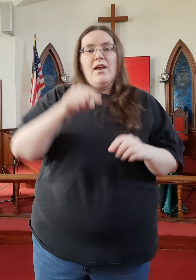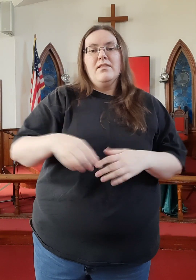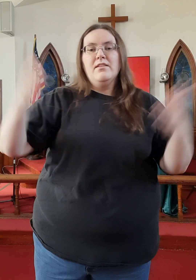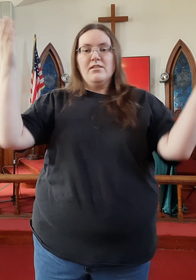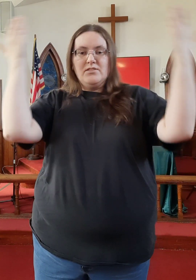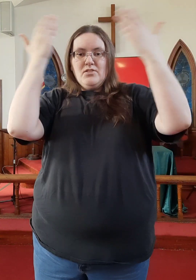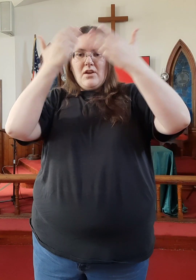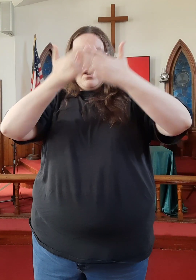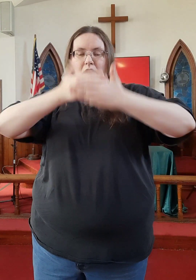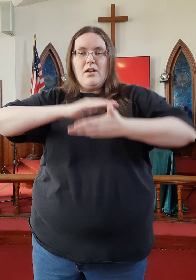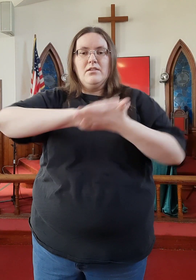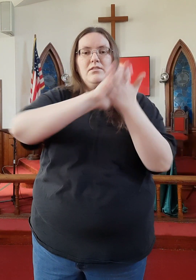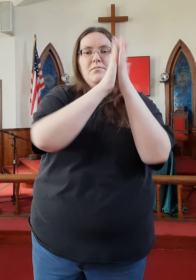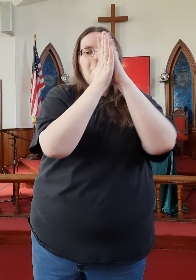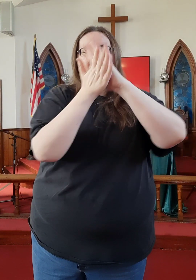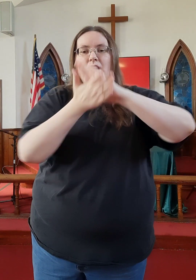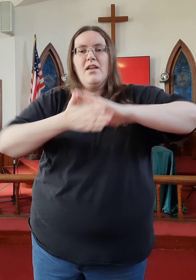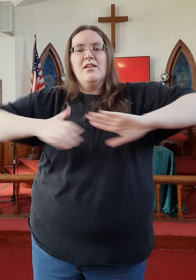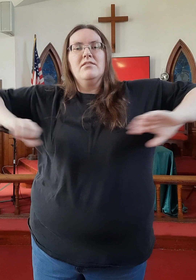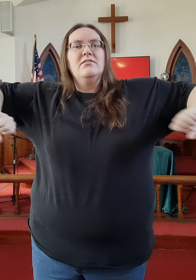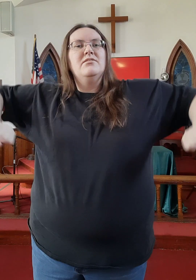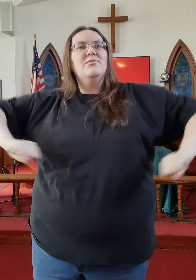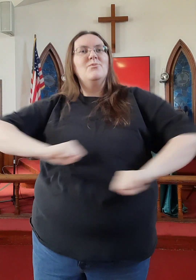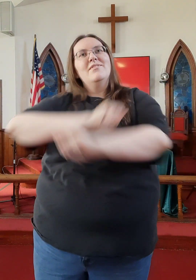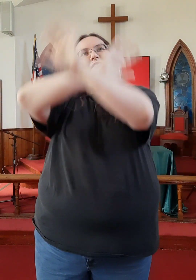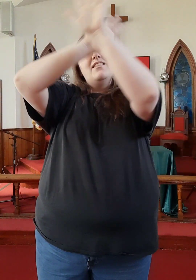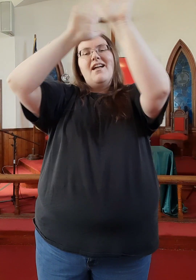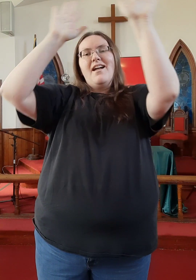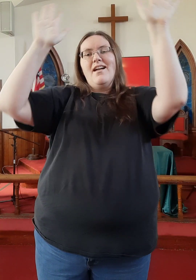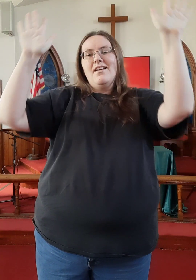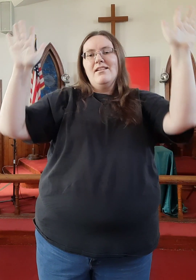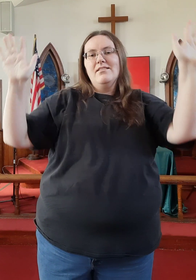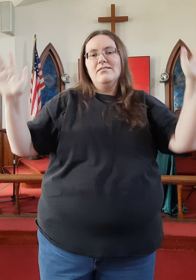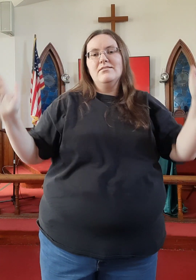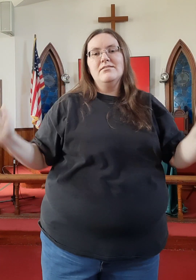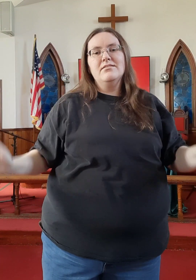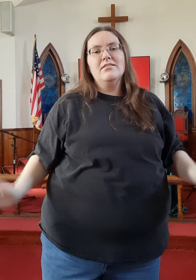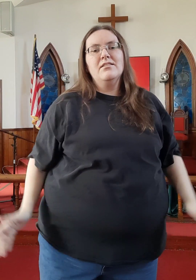When this darkness breaks to light